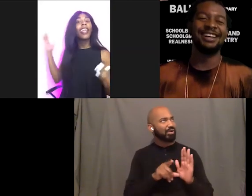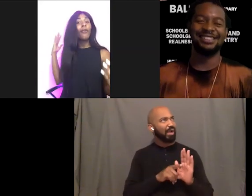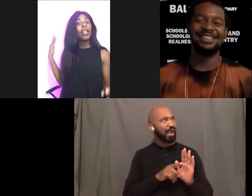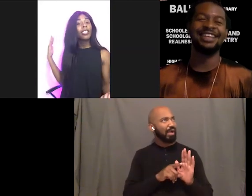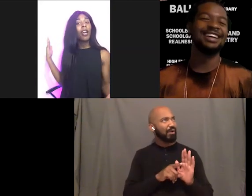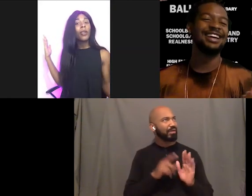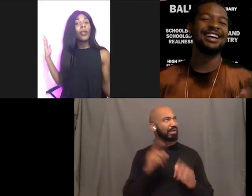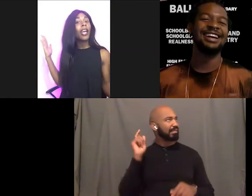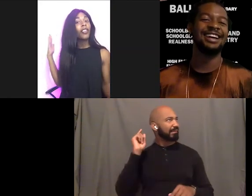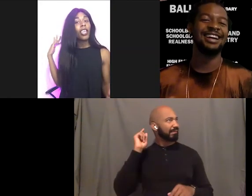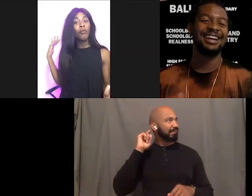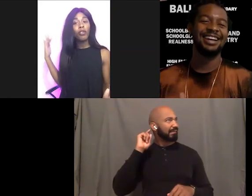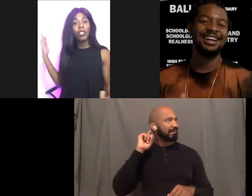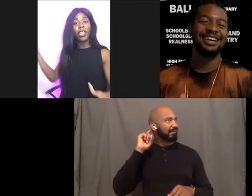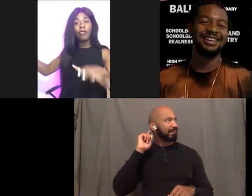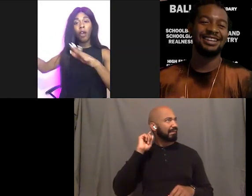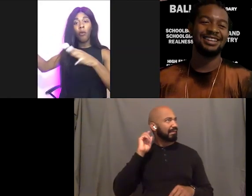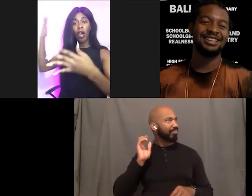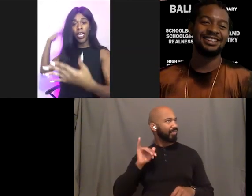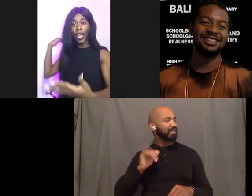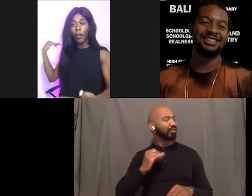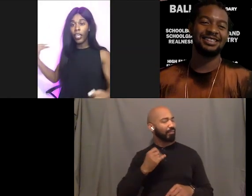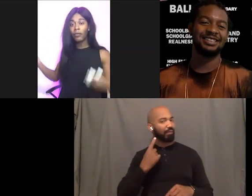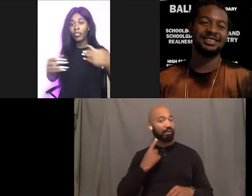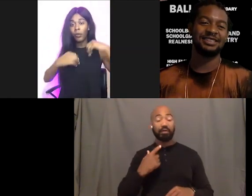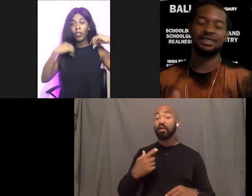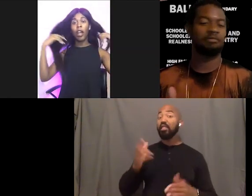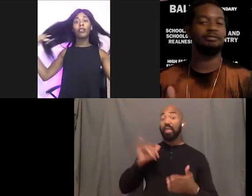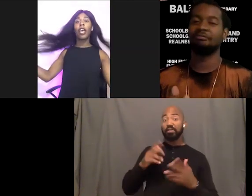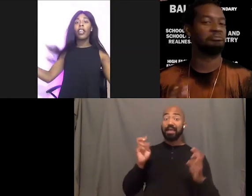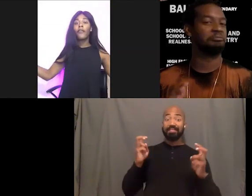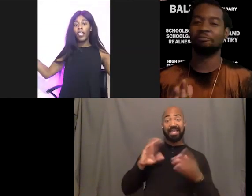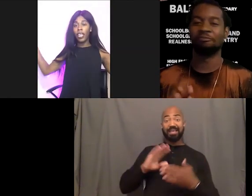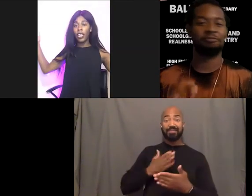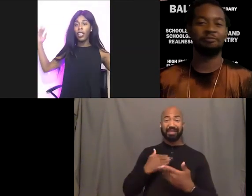It was gon be my theme music and I was gonna walk out and it was gon' You, know, I was gonna have the fan